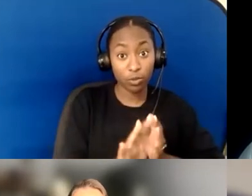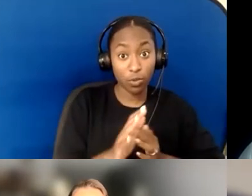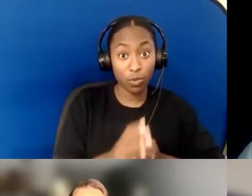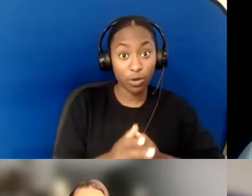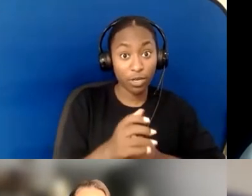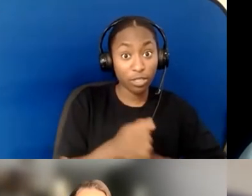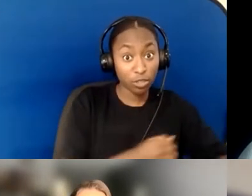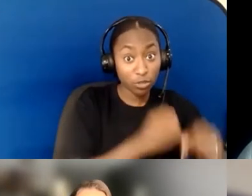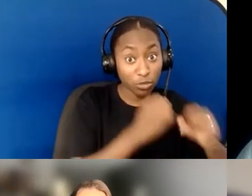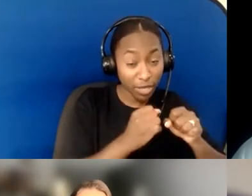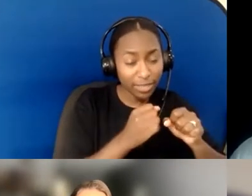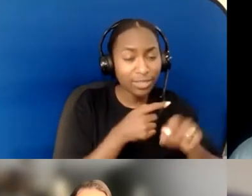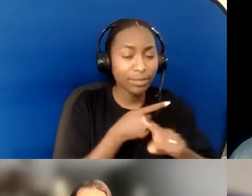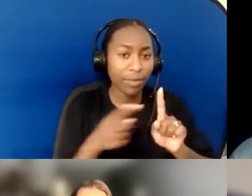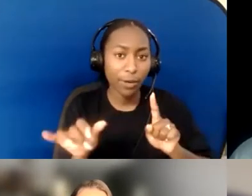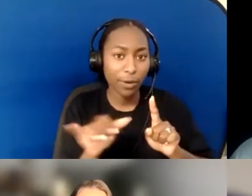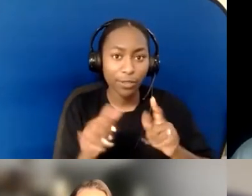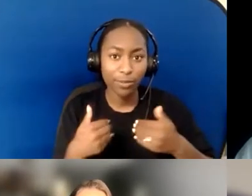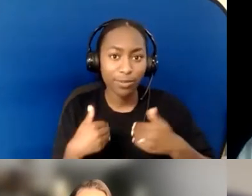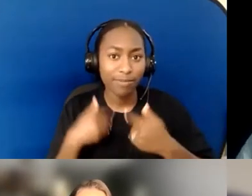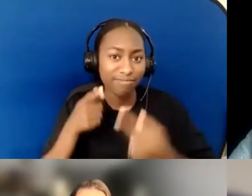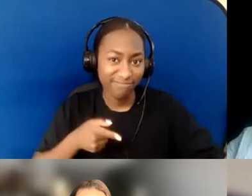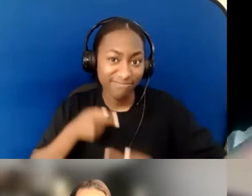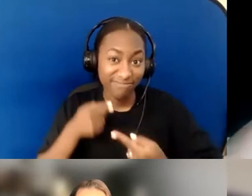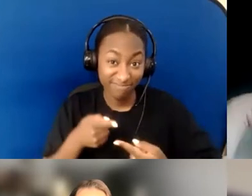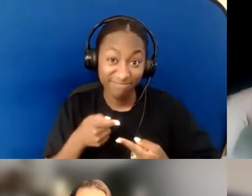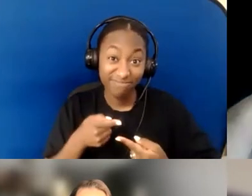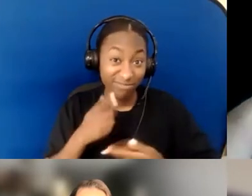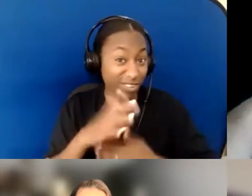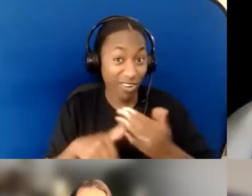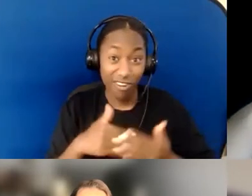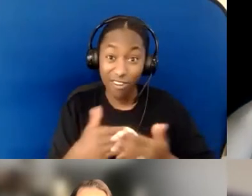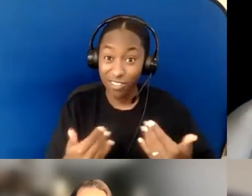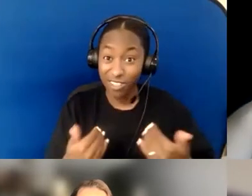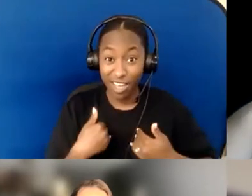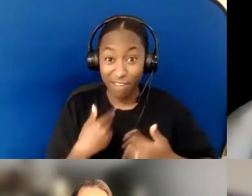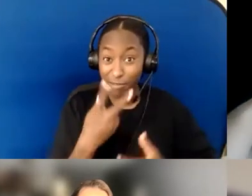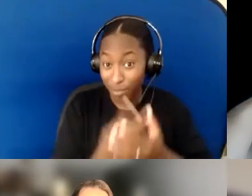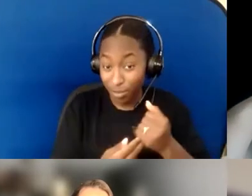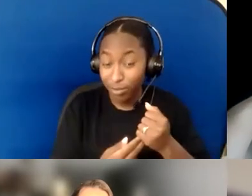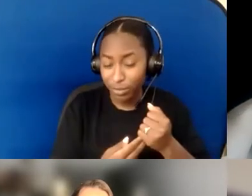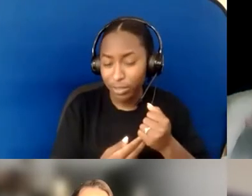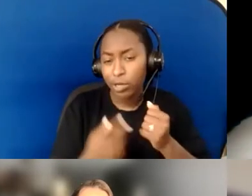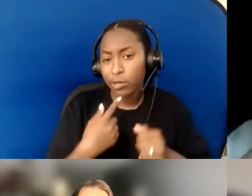That's true for each one of us, so to model that as leaders, I think, is really important because that opens up